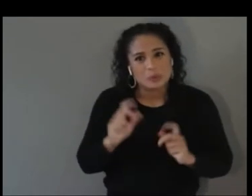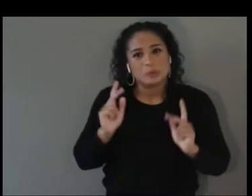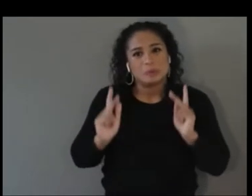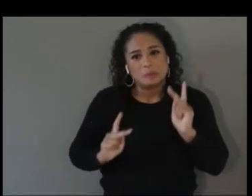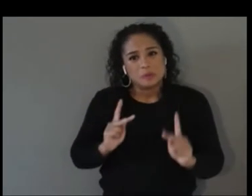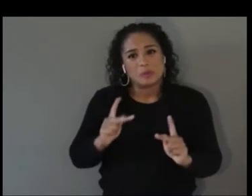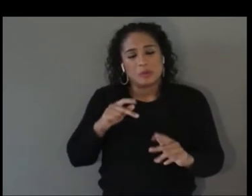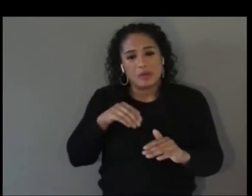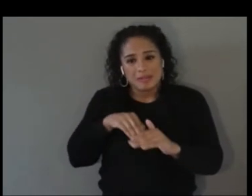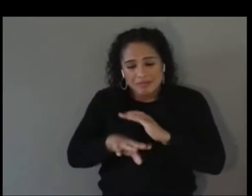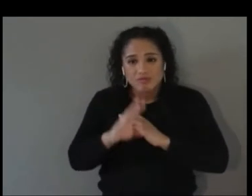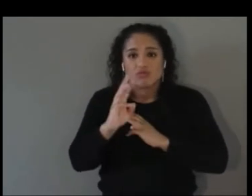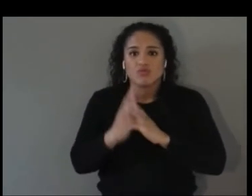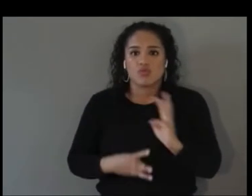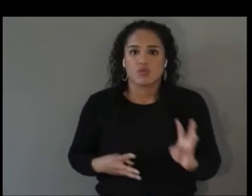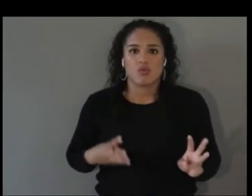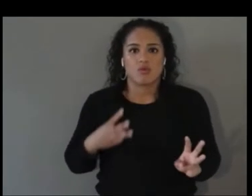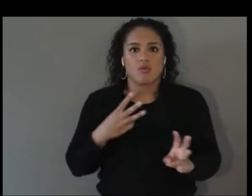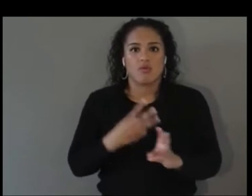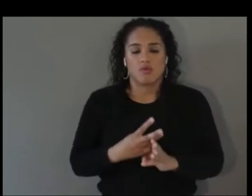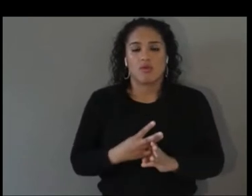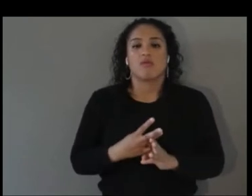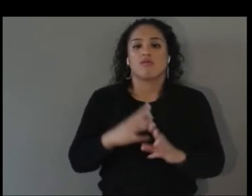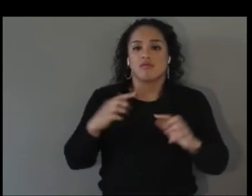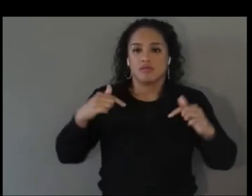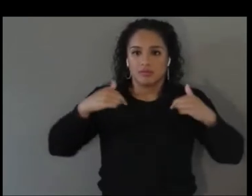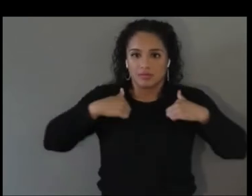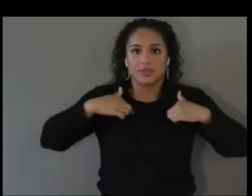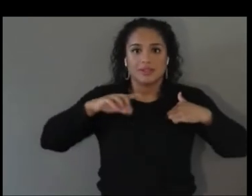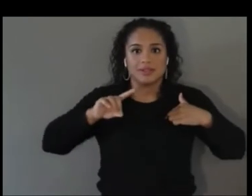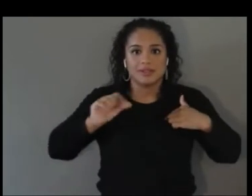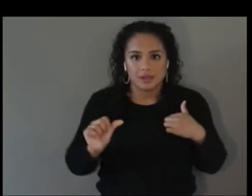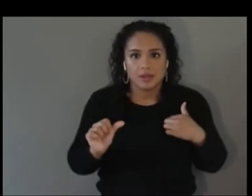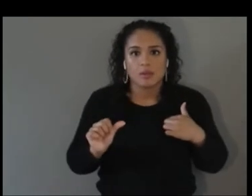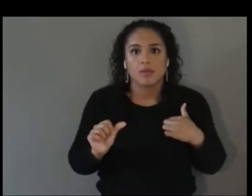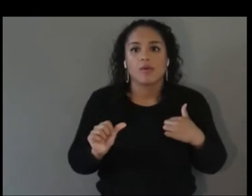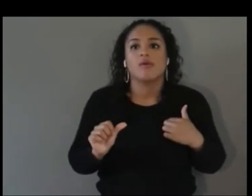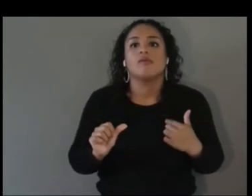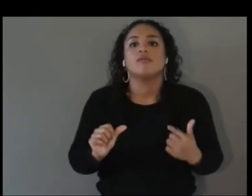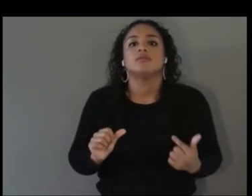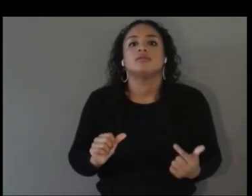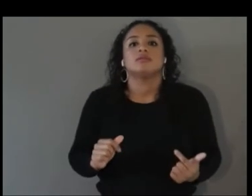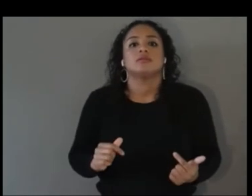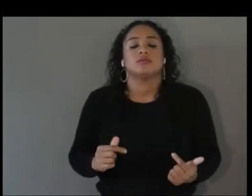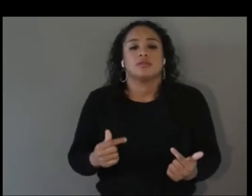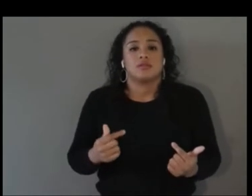as part of the disabled community, someone that is coming into this world, someone asked me a long